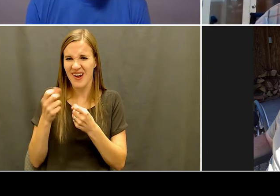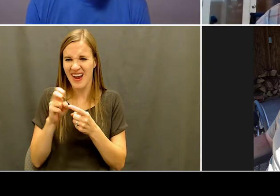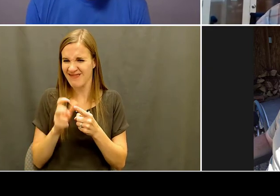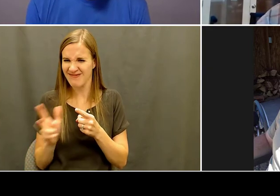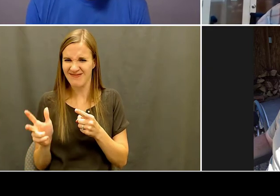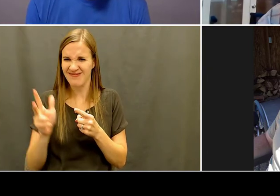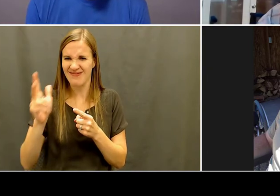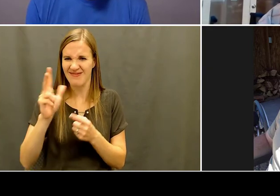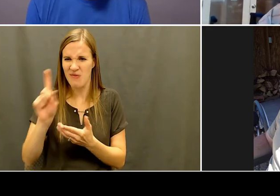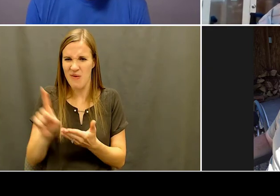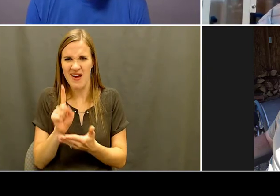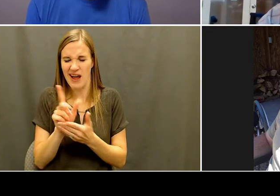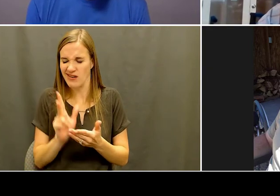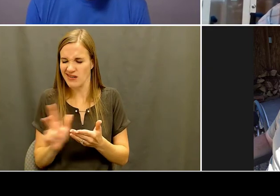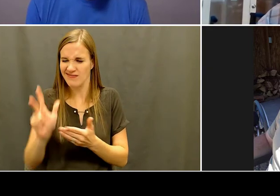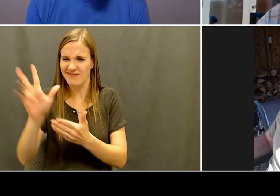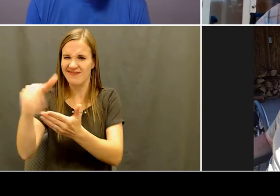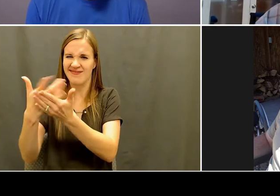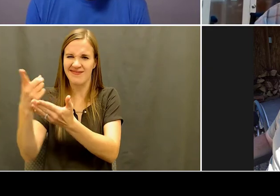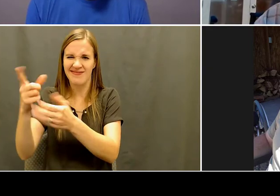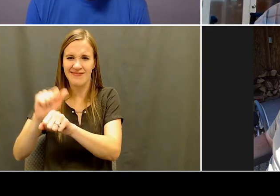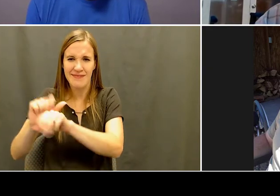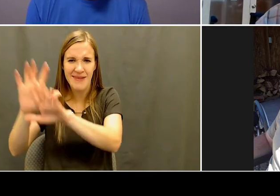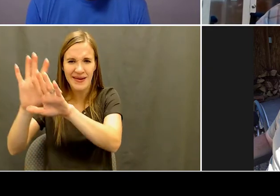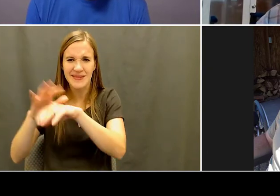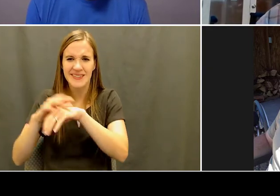head up to the cabin or something. And every, every